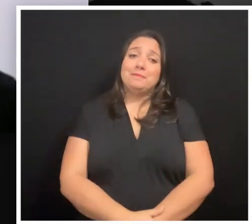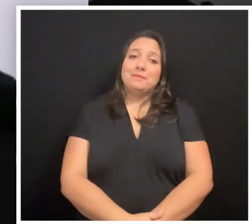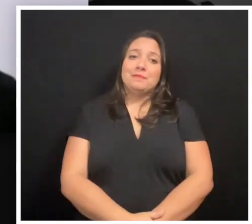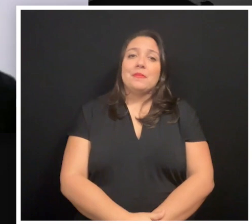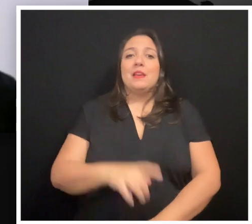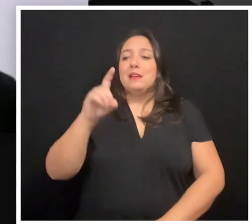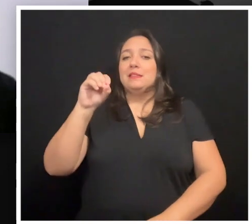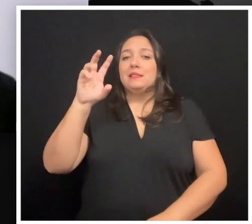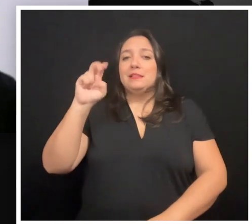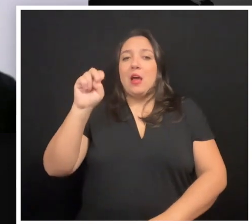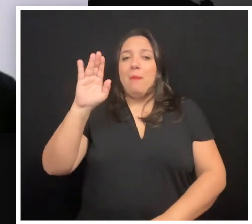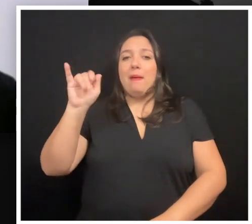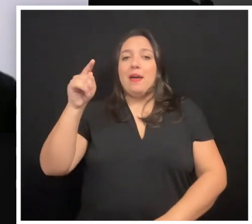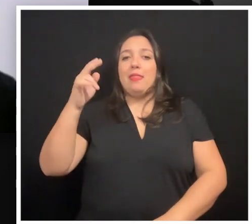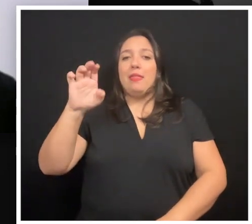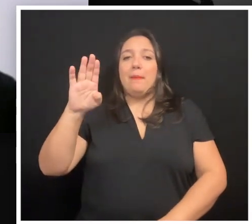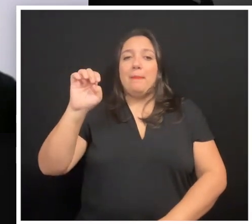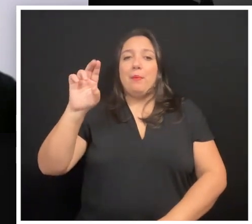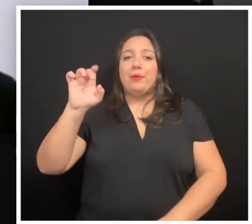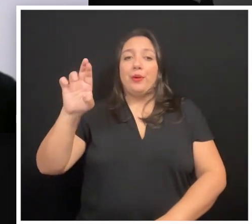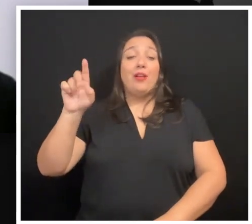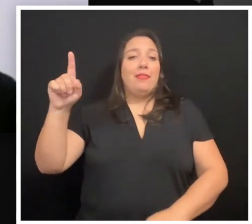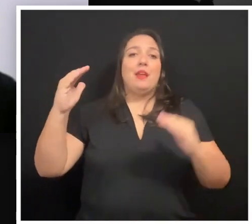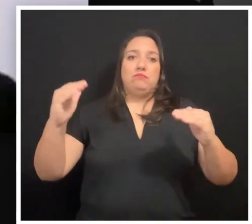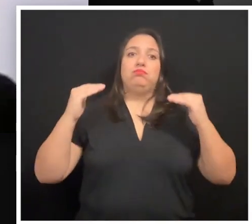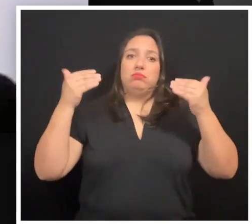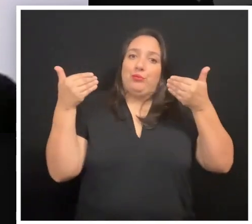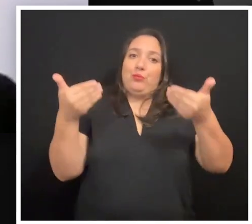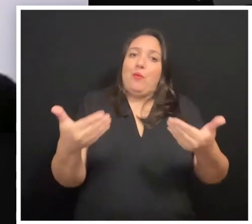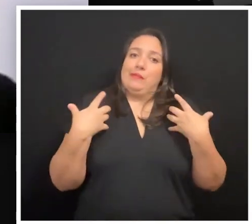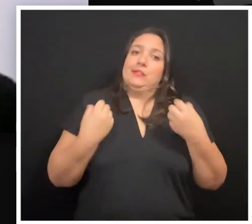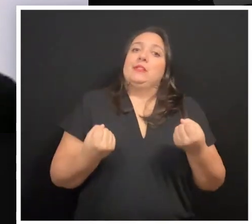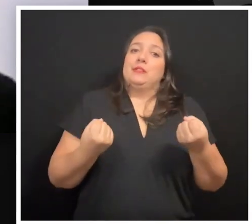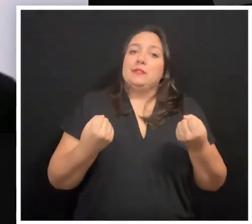Down By The Border stepped up and provided that service. But in reality,